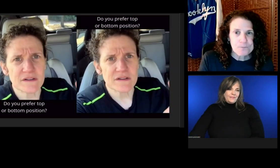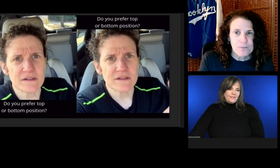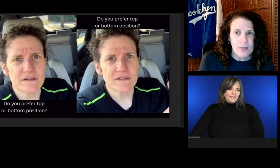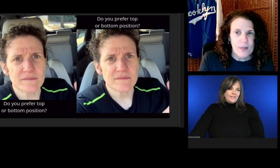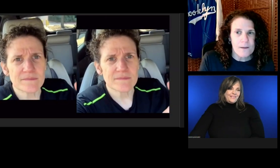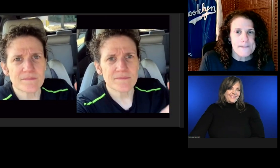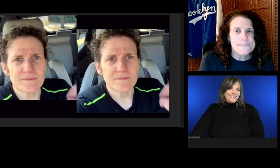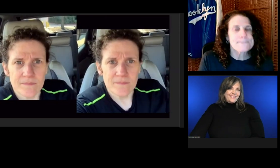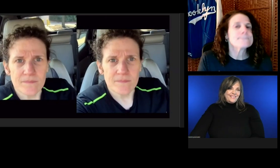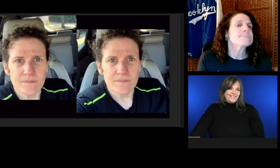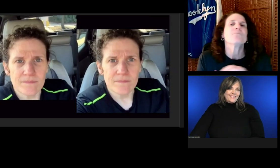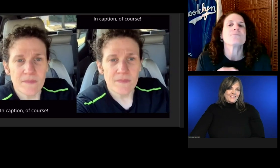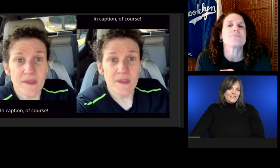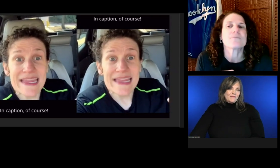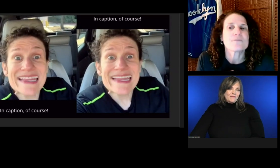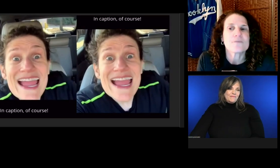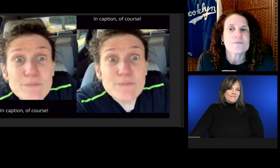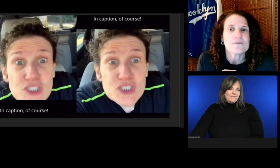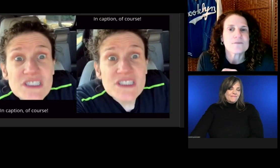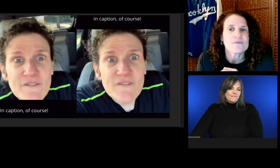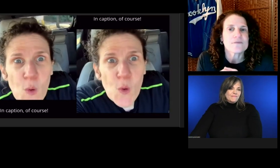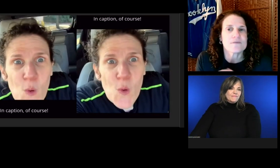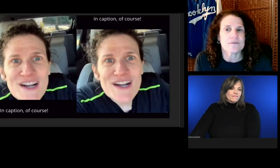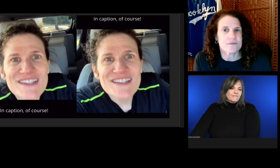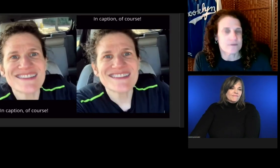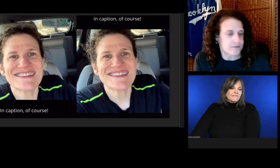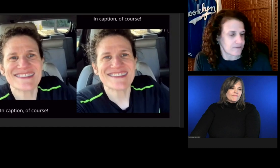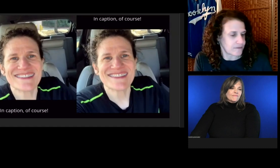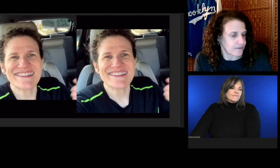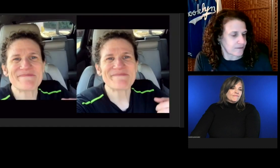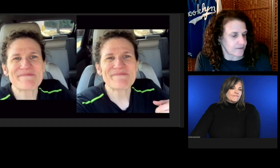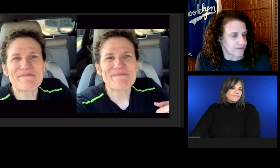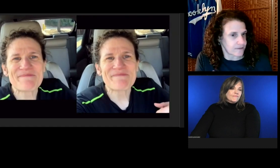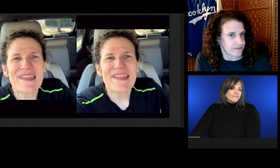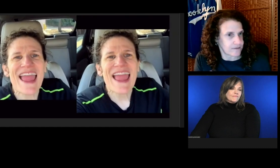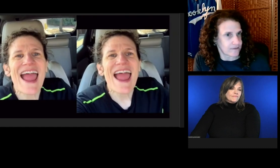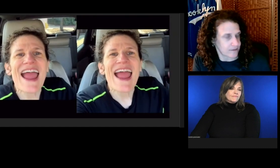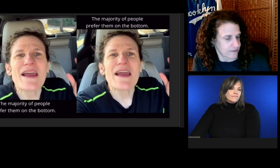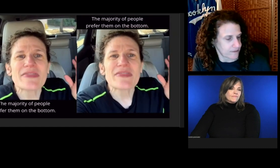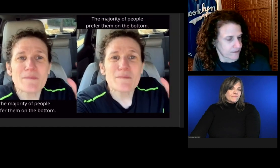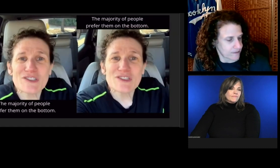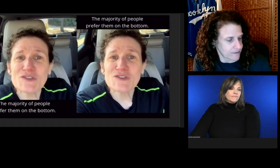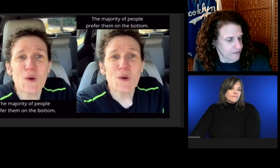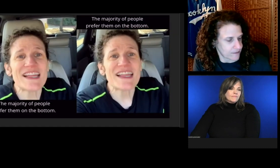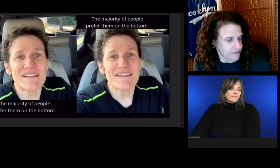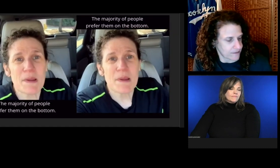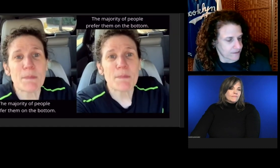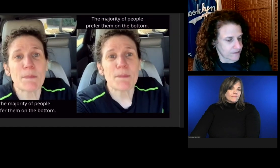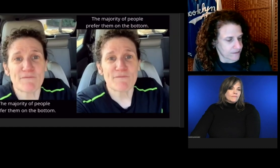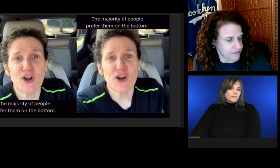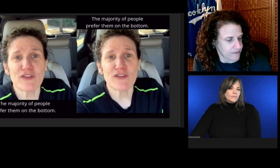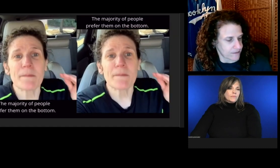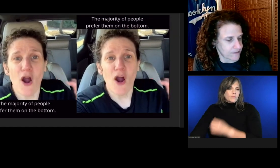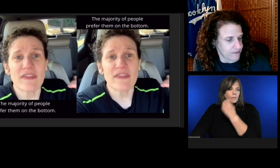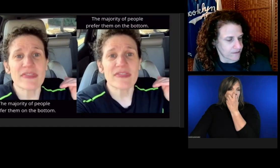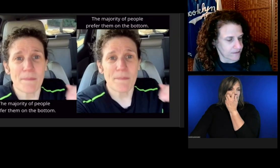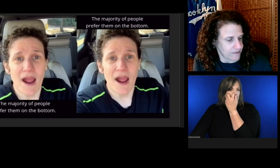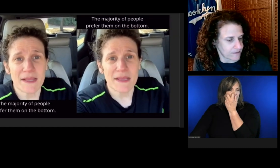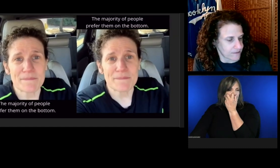In captions, of course! The majority of people prefer them on the bottom.